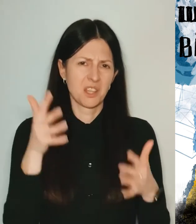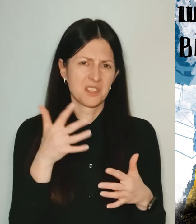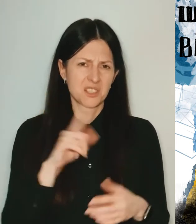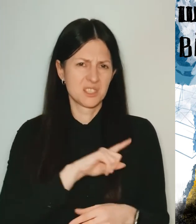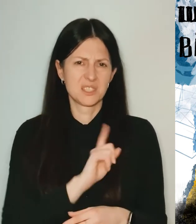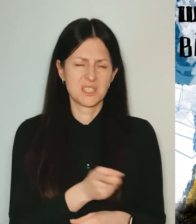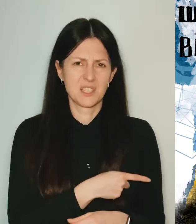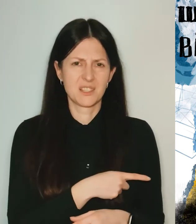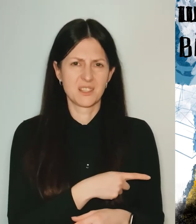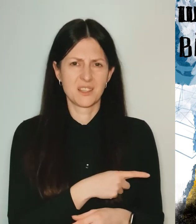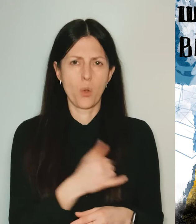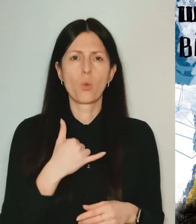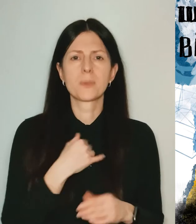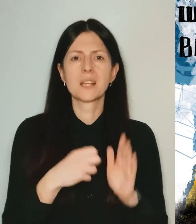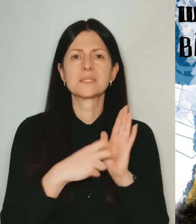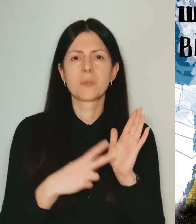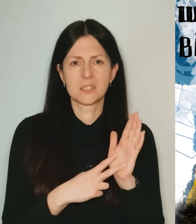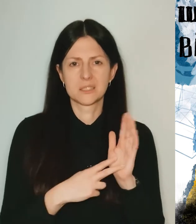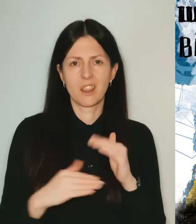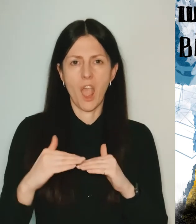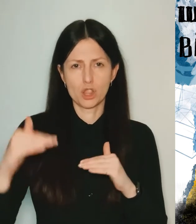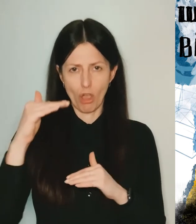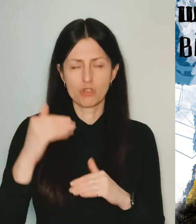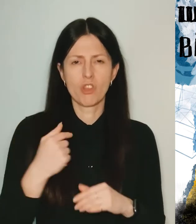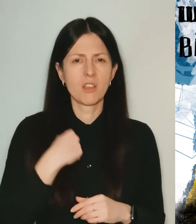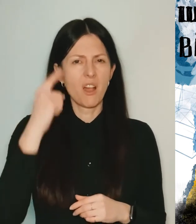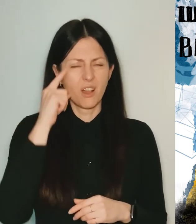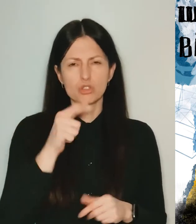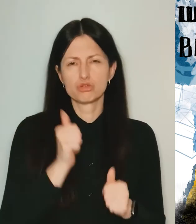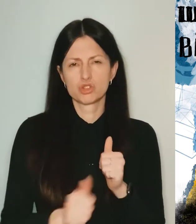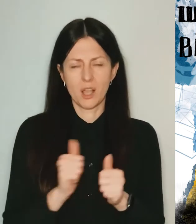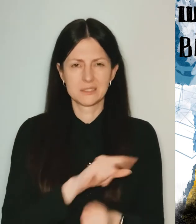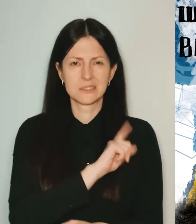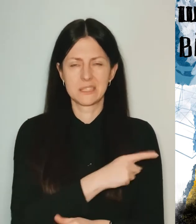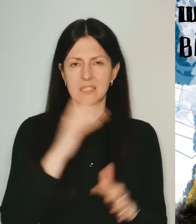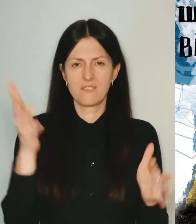A strong…uh… I live on 17th floor, so I thought … I thought… there is often a strong wind…